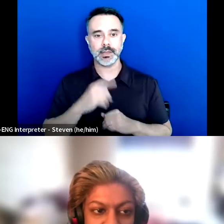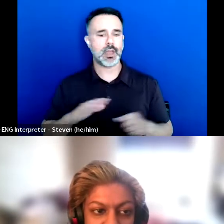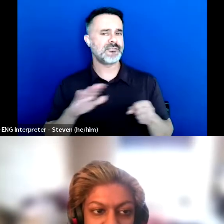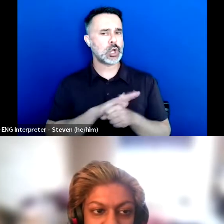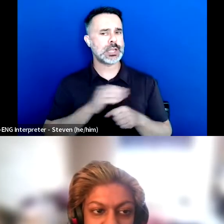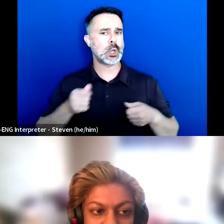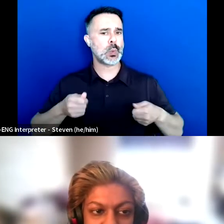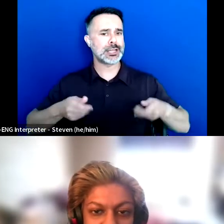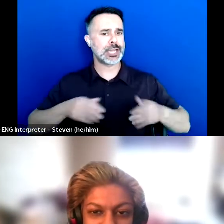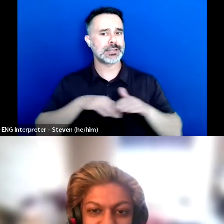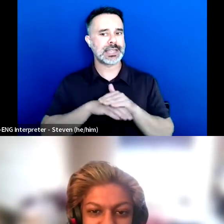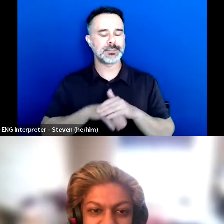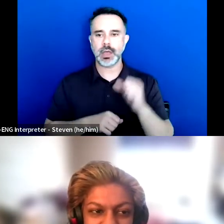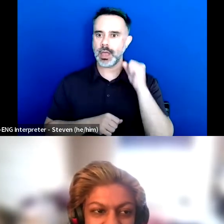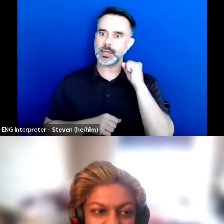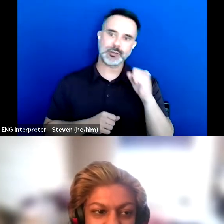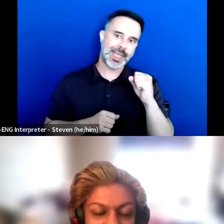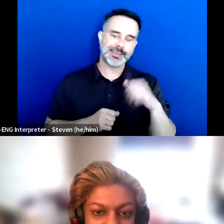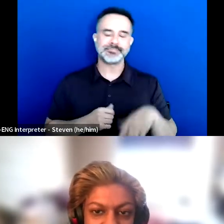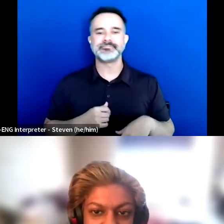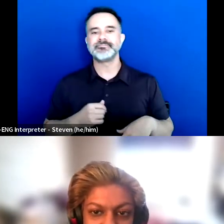So I was like great . We showed up.